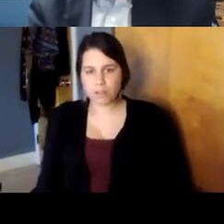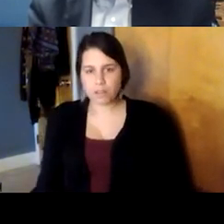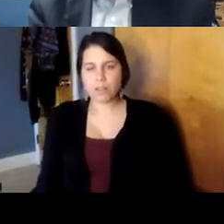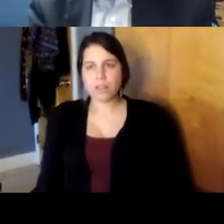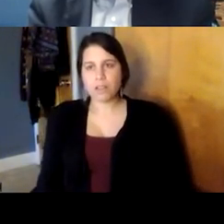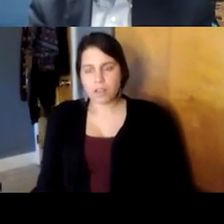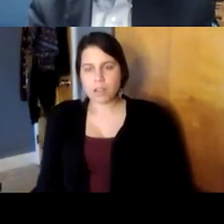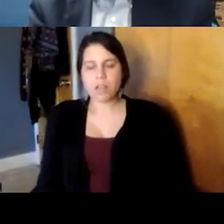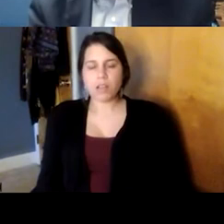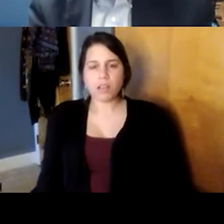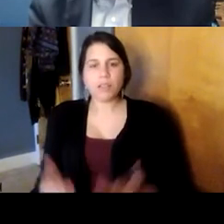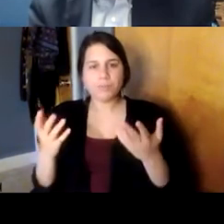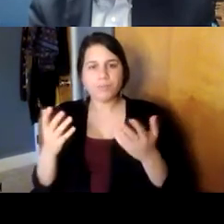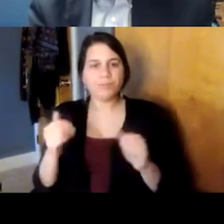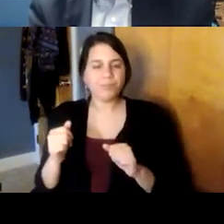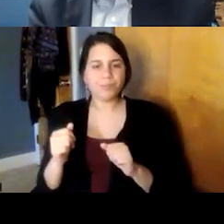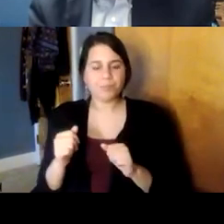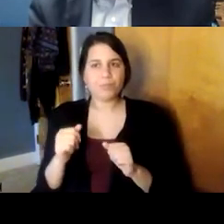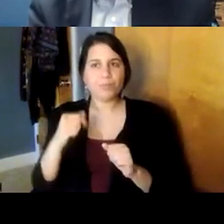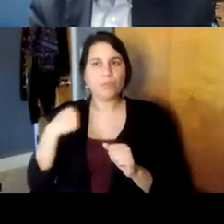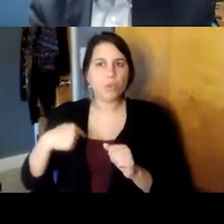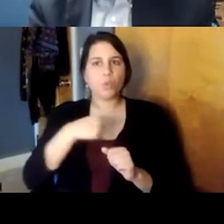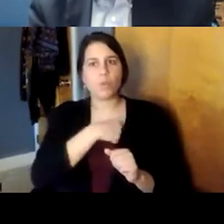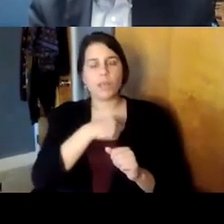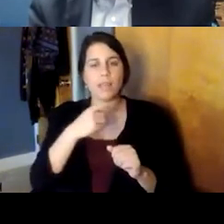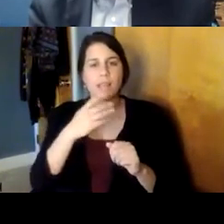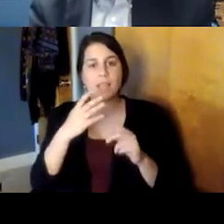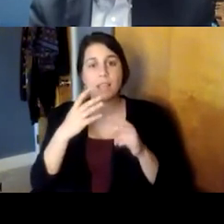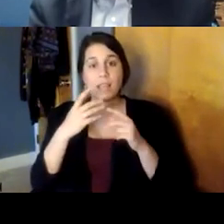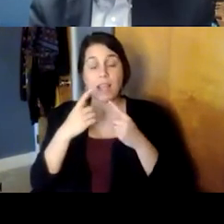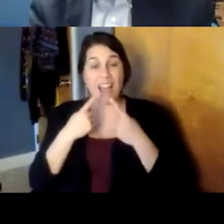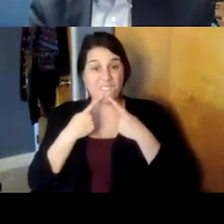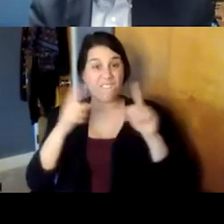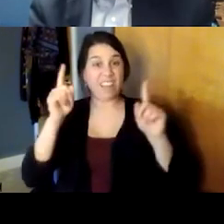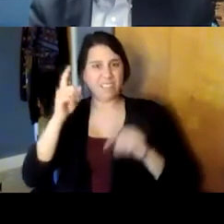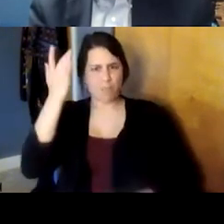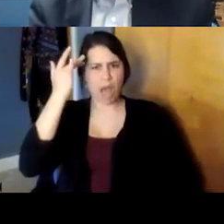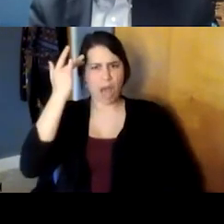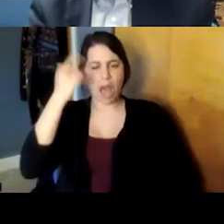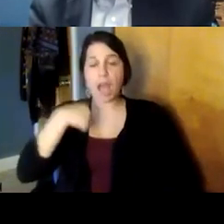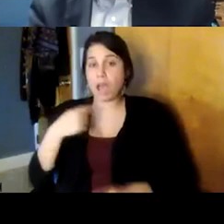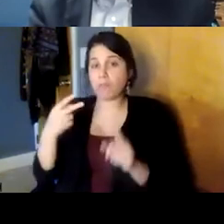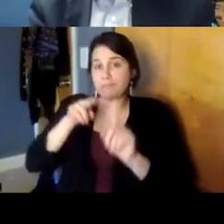we're able to do it effectively to me is because of the team-based care having